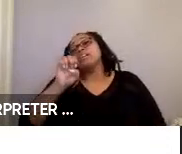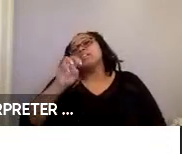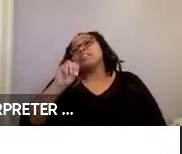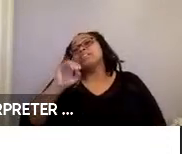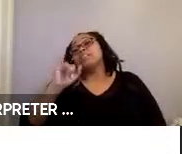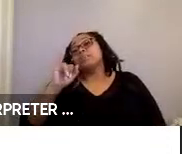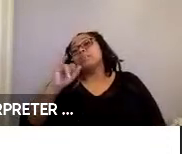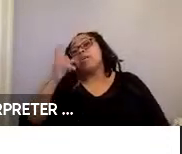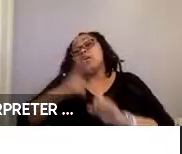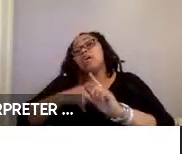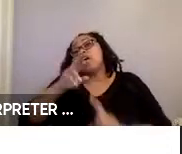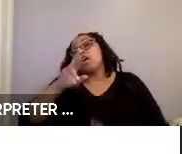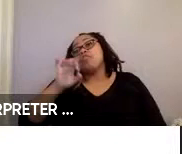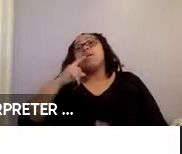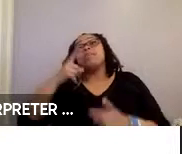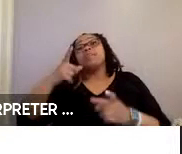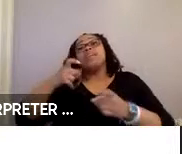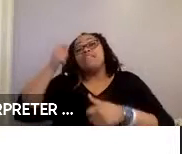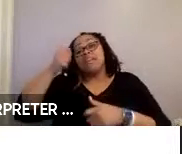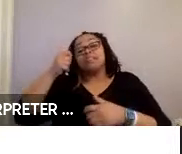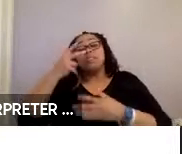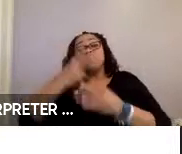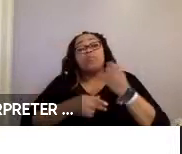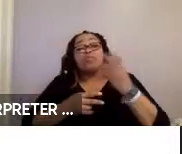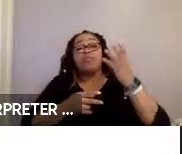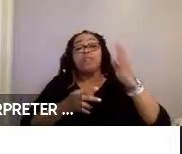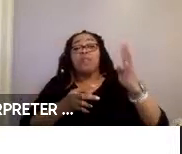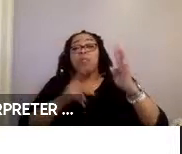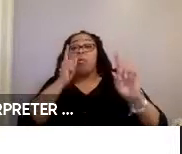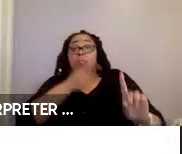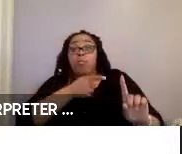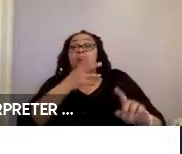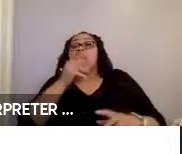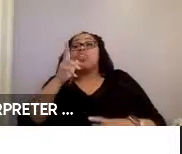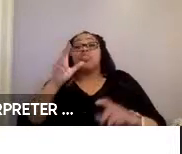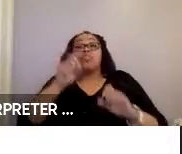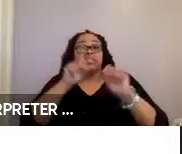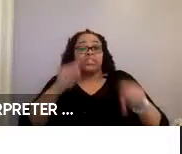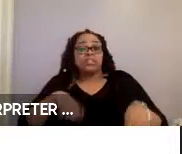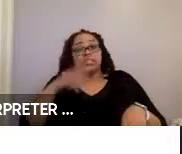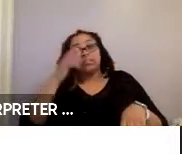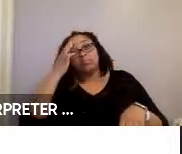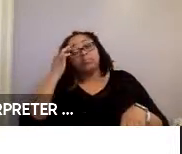was significantly faster than both the four-point and three-point systems. Next.